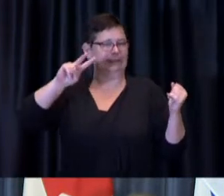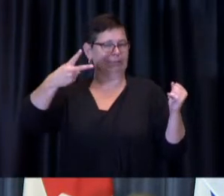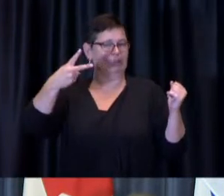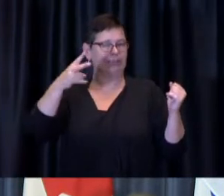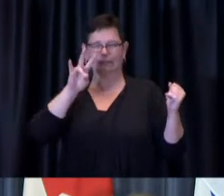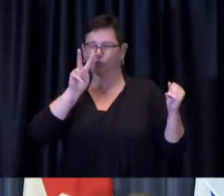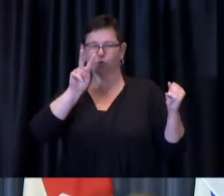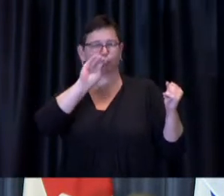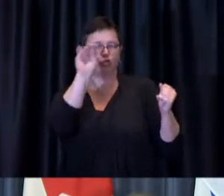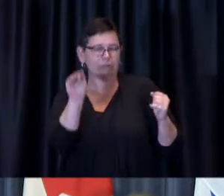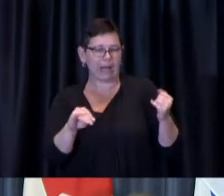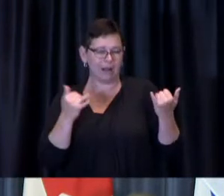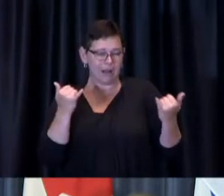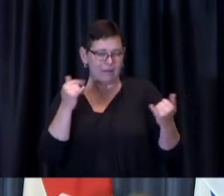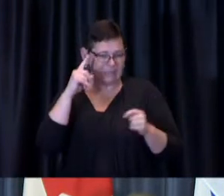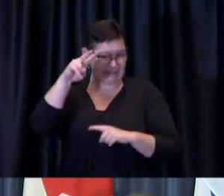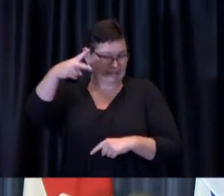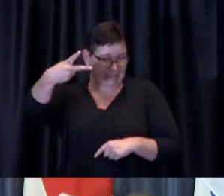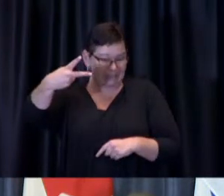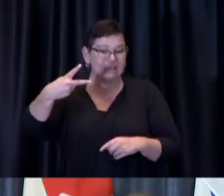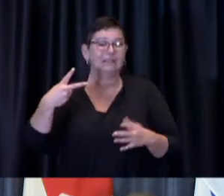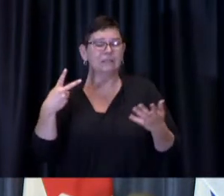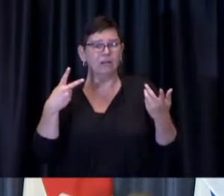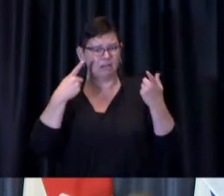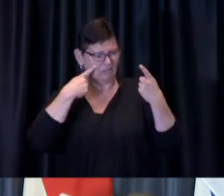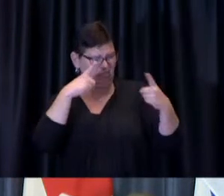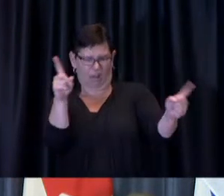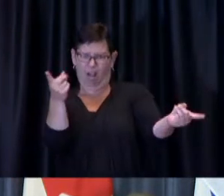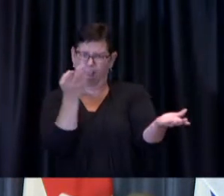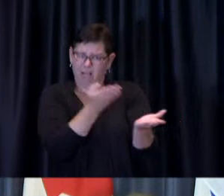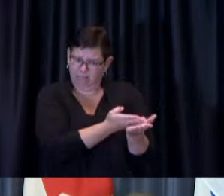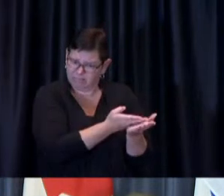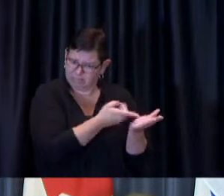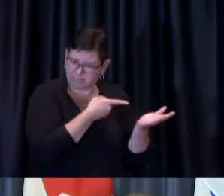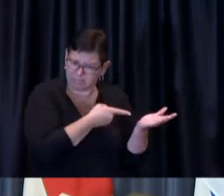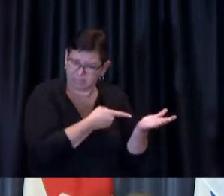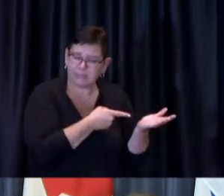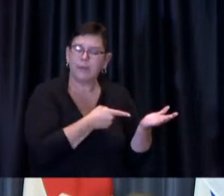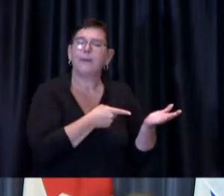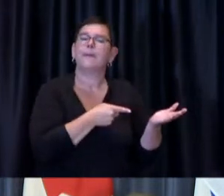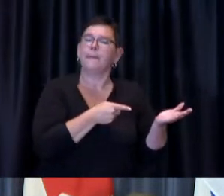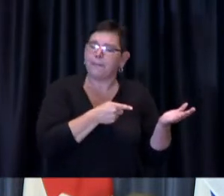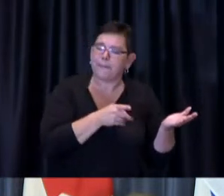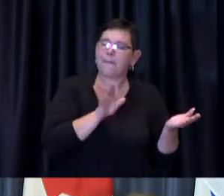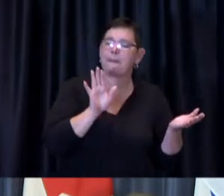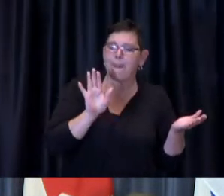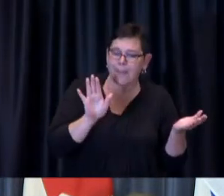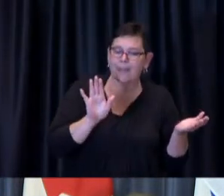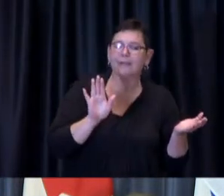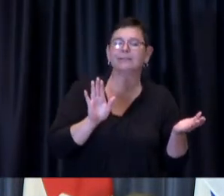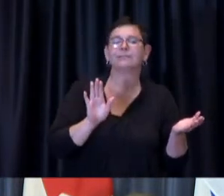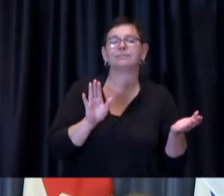had some success to date but we also know that in order to continue to get vaccine coverage